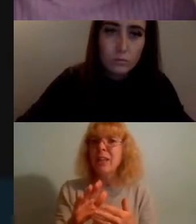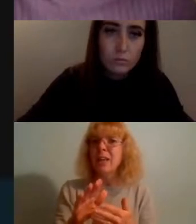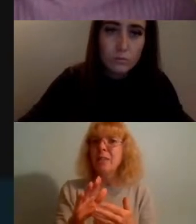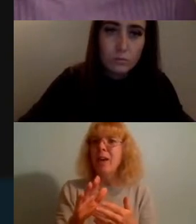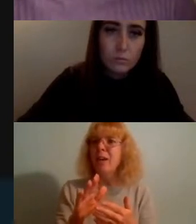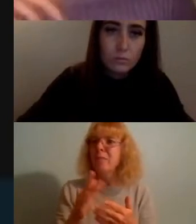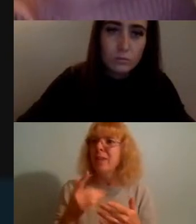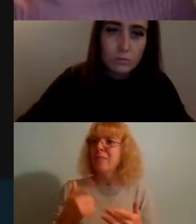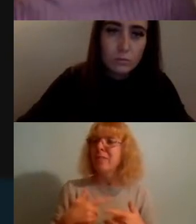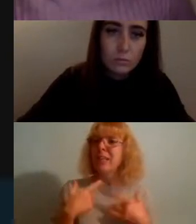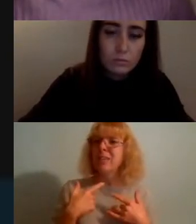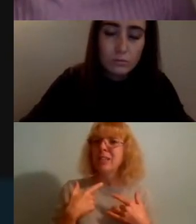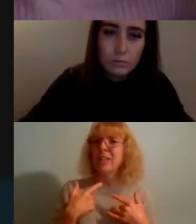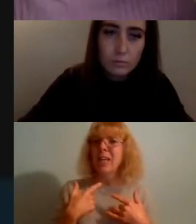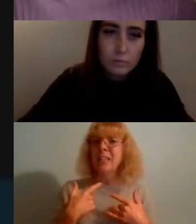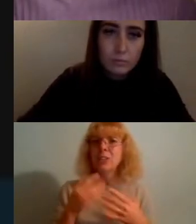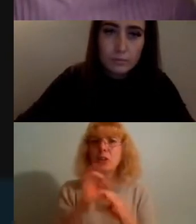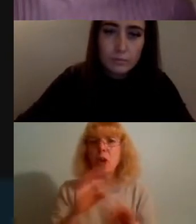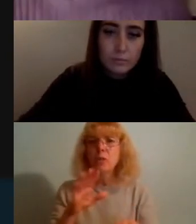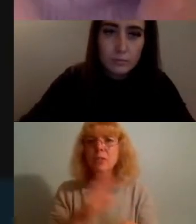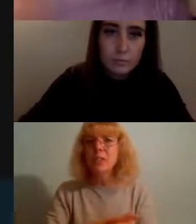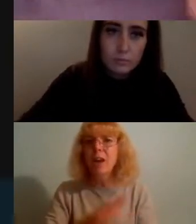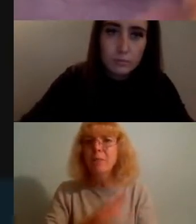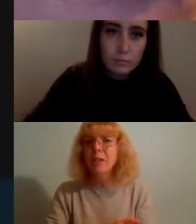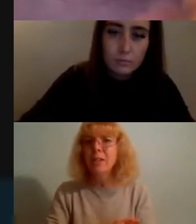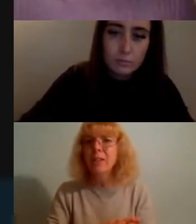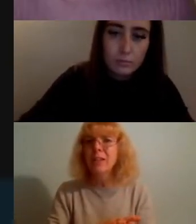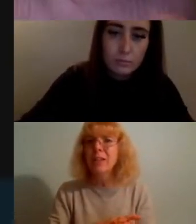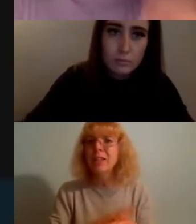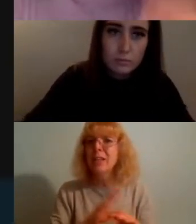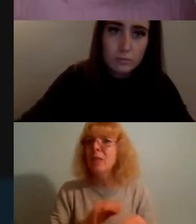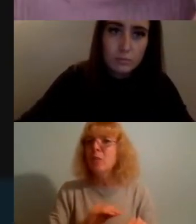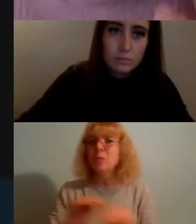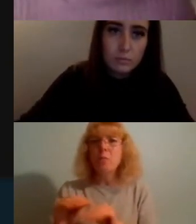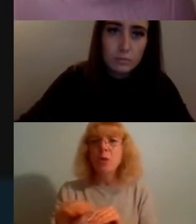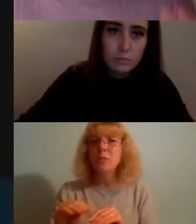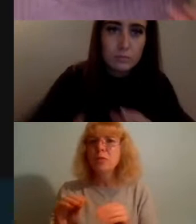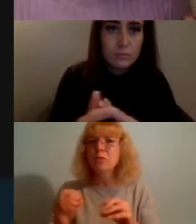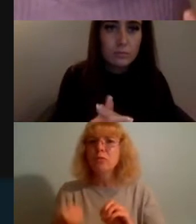and it wasn't a move to like you know create content and you know do stuff